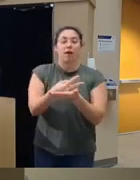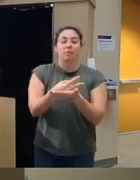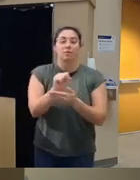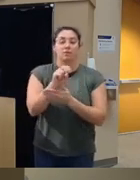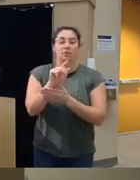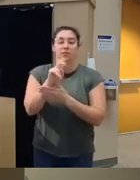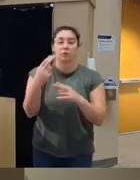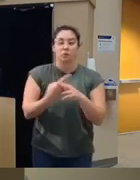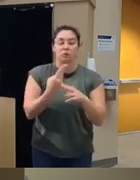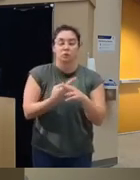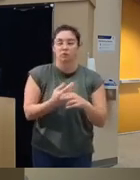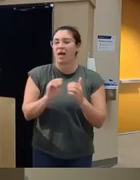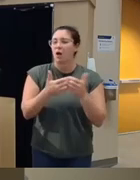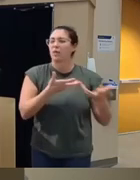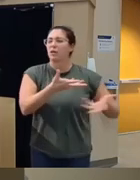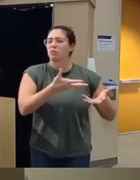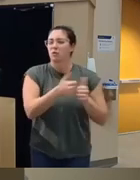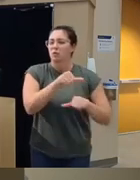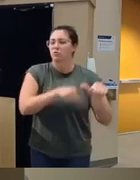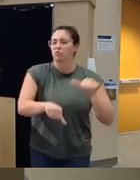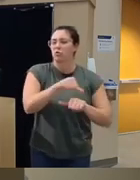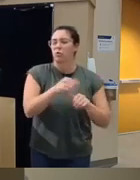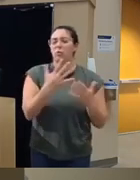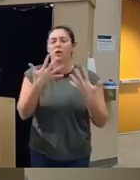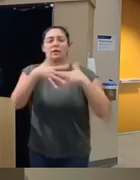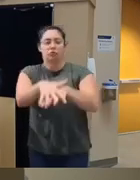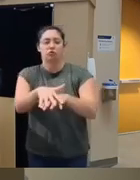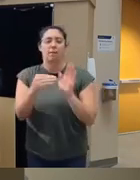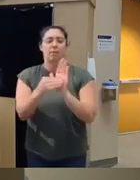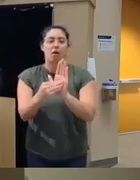so how they in they interact with each other so we want to do an integrated model versus